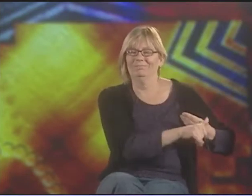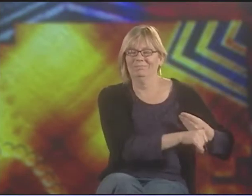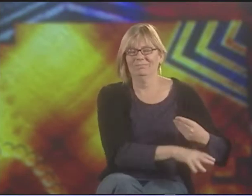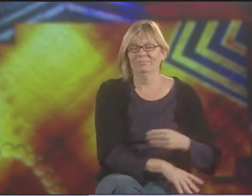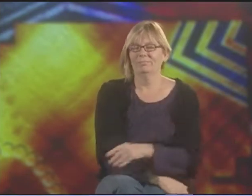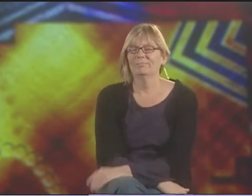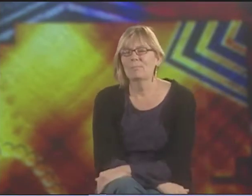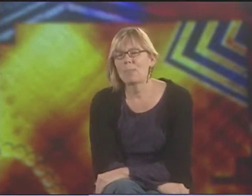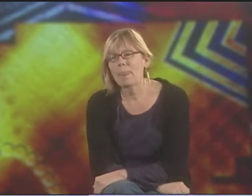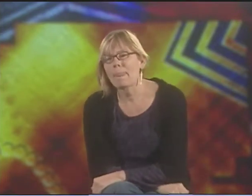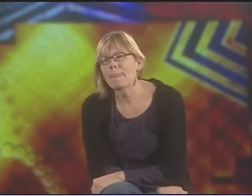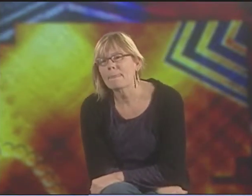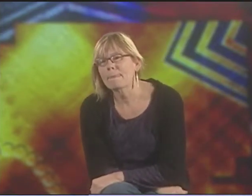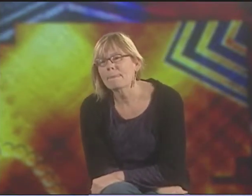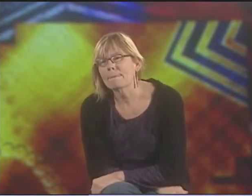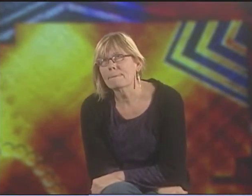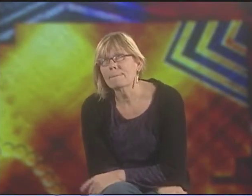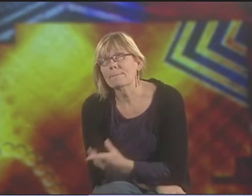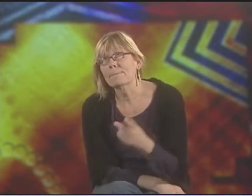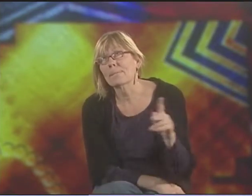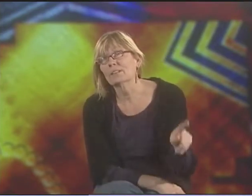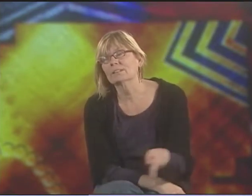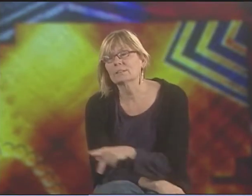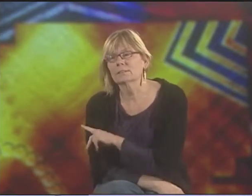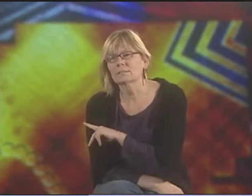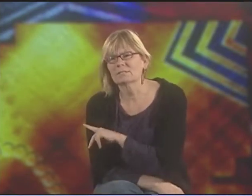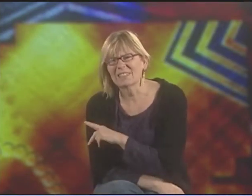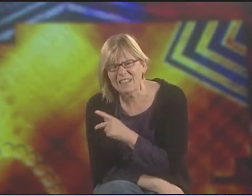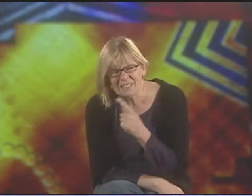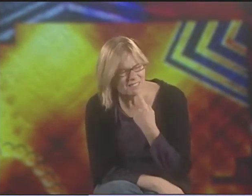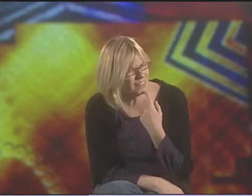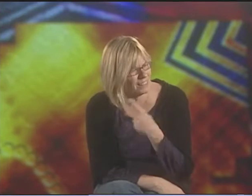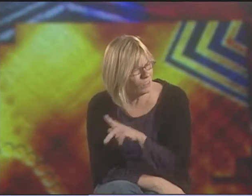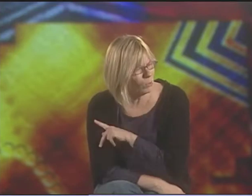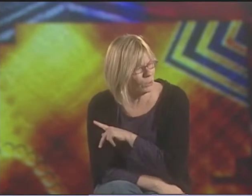AND THE IDEAS THAT WE'LL TAKE DOWN THROUGH THE AGES FOR DEAF PEOPLE.